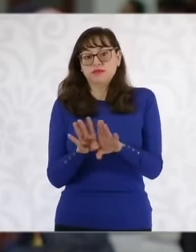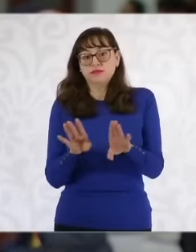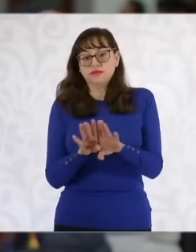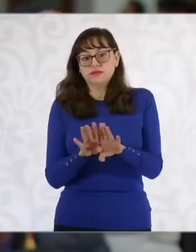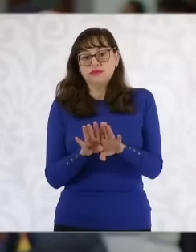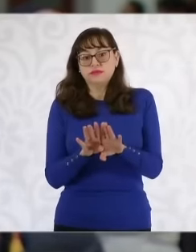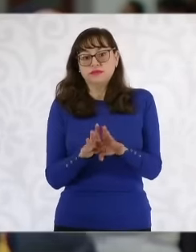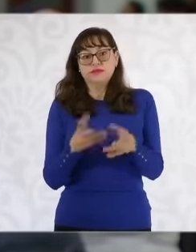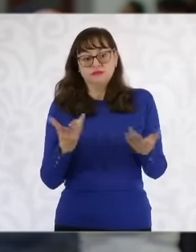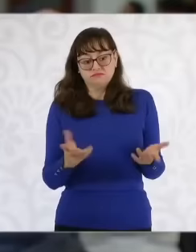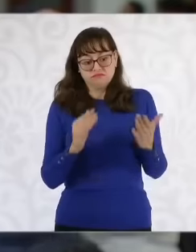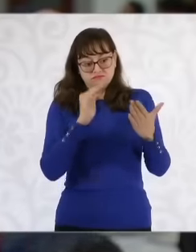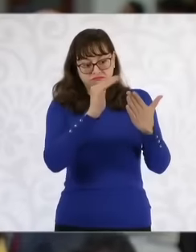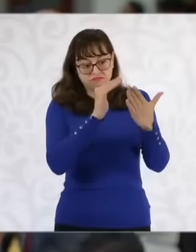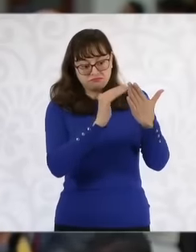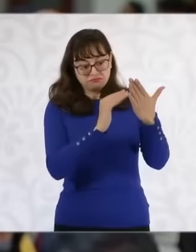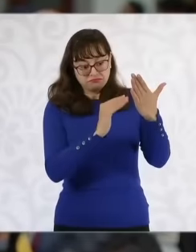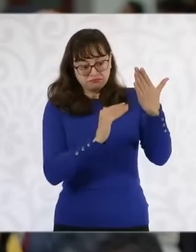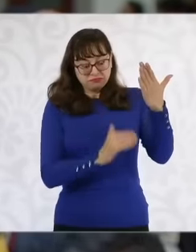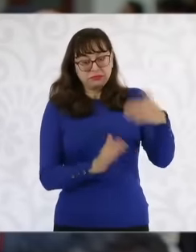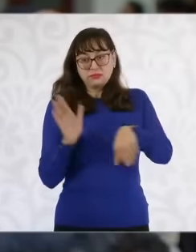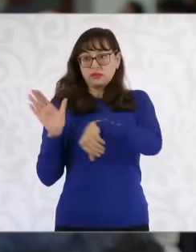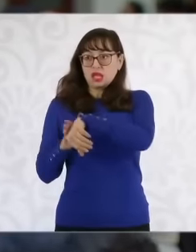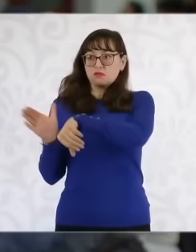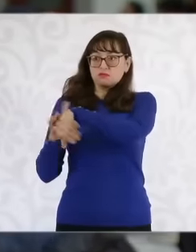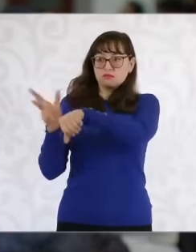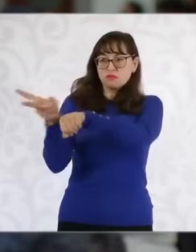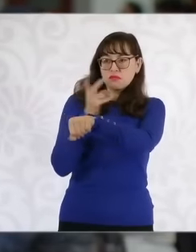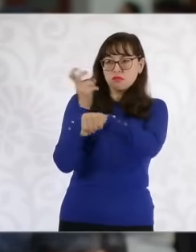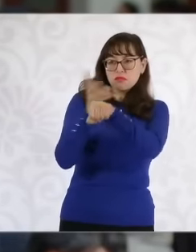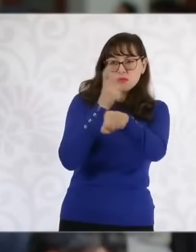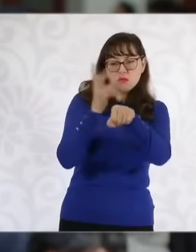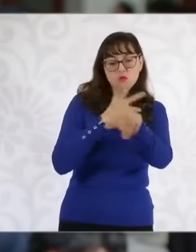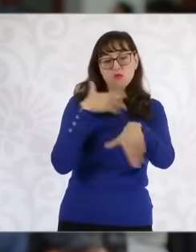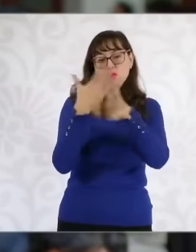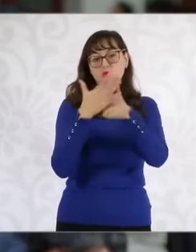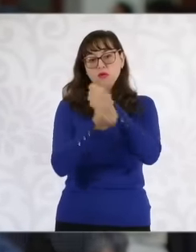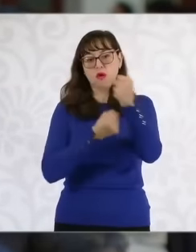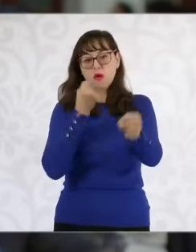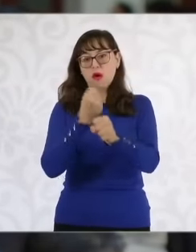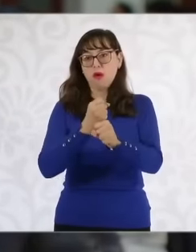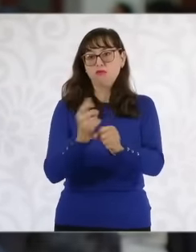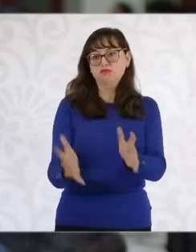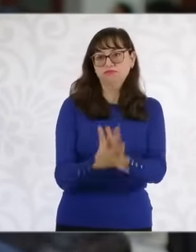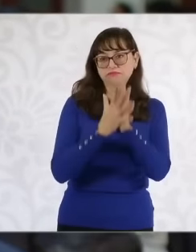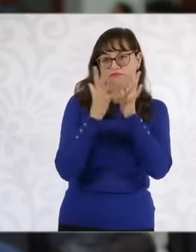the call precisely to participate in the election of judges male judges male magistrates female